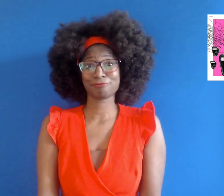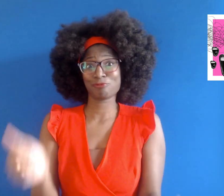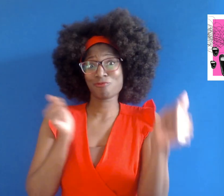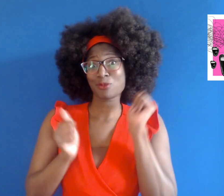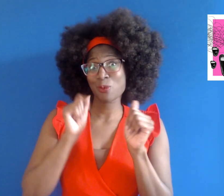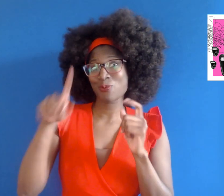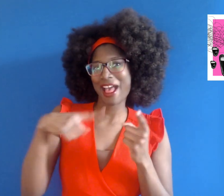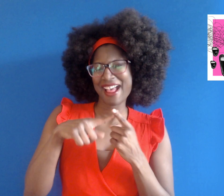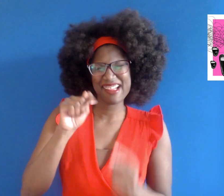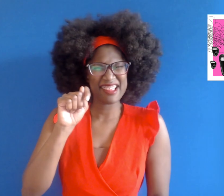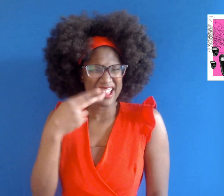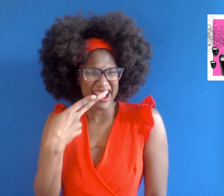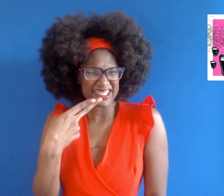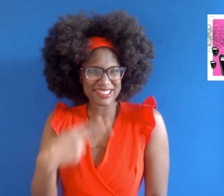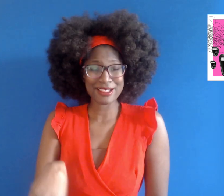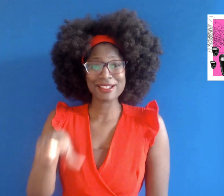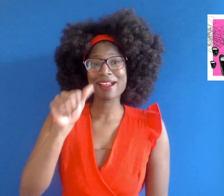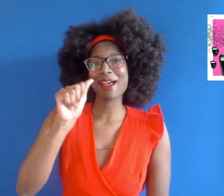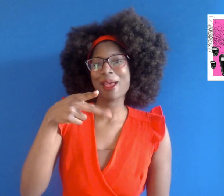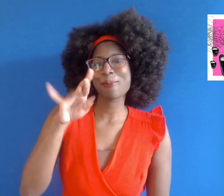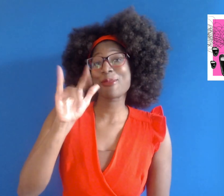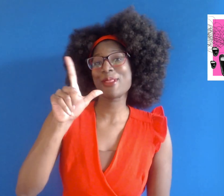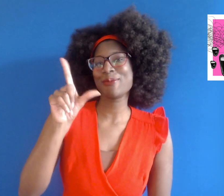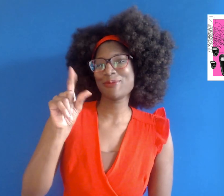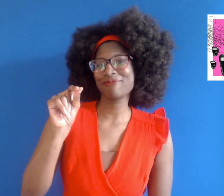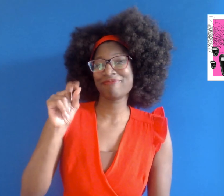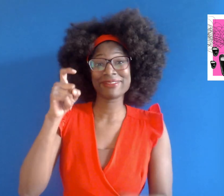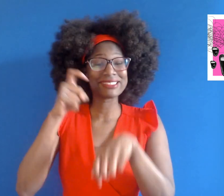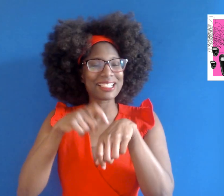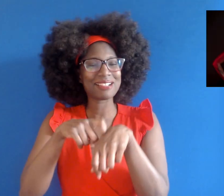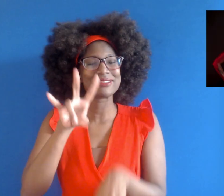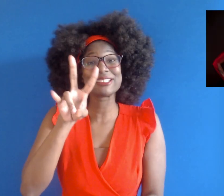The performance is Thursday, April 20 at 7:30pm and will feature